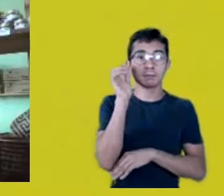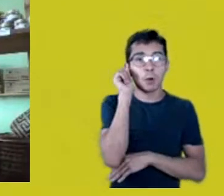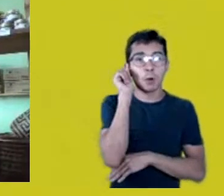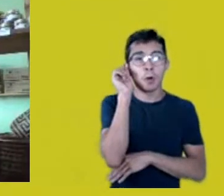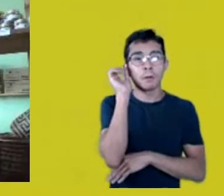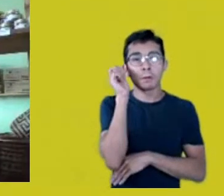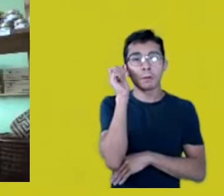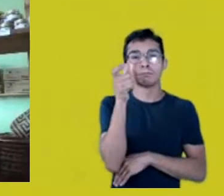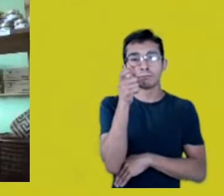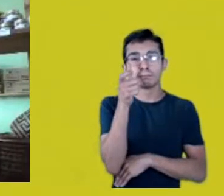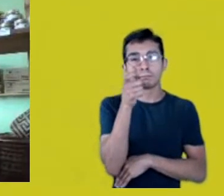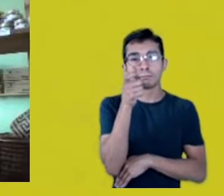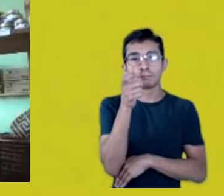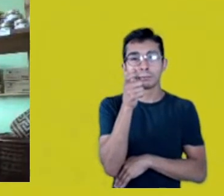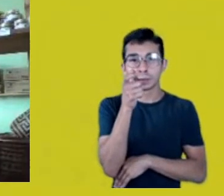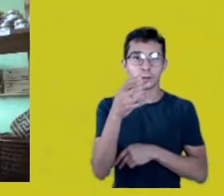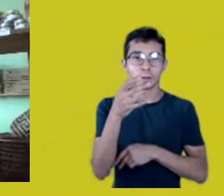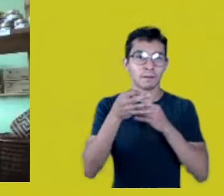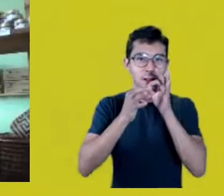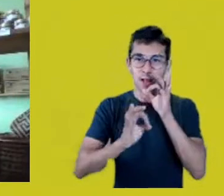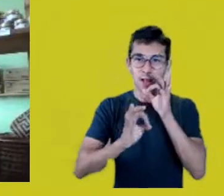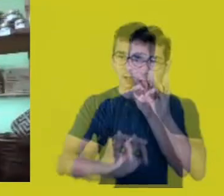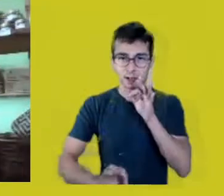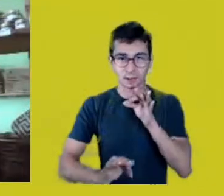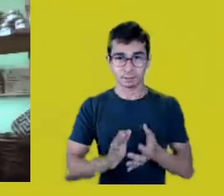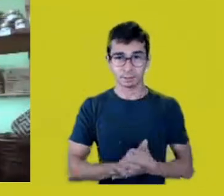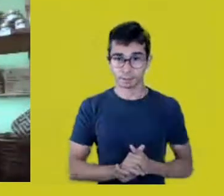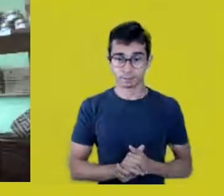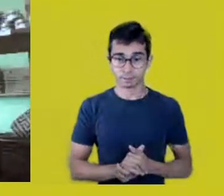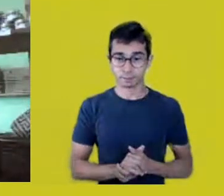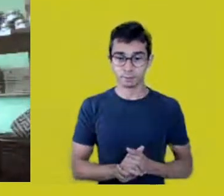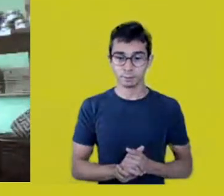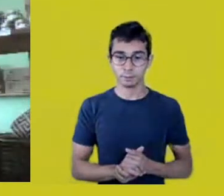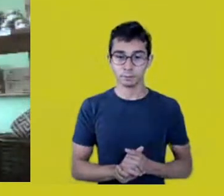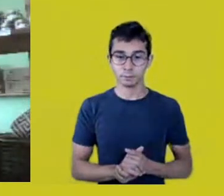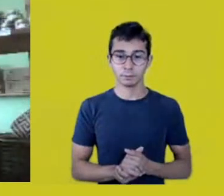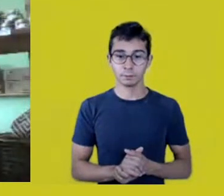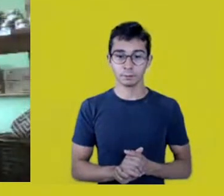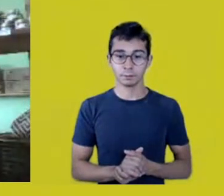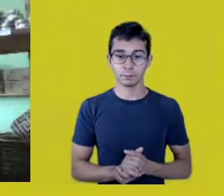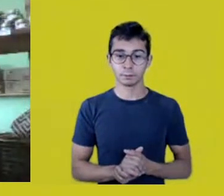The theme, when I first tried to name it,